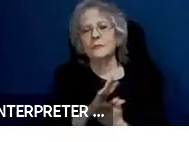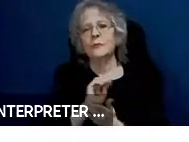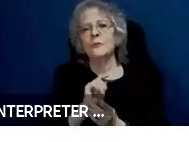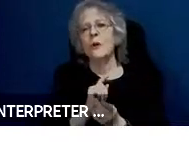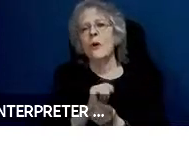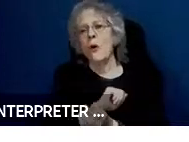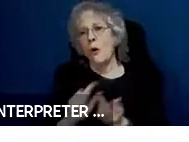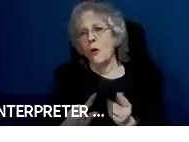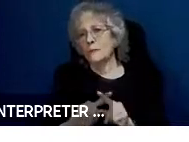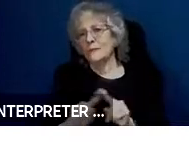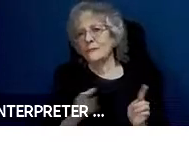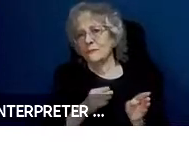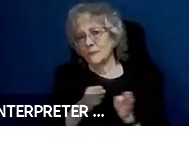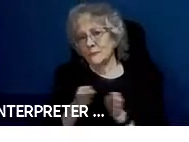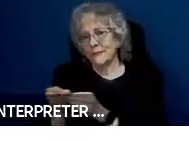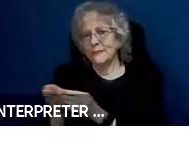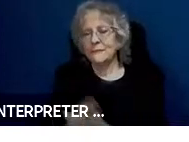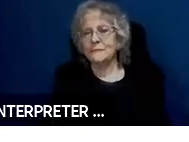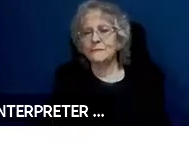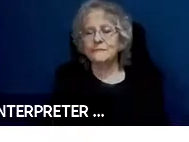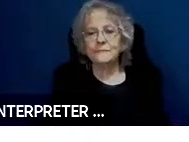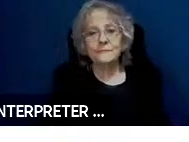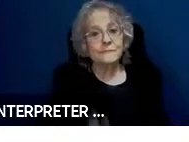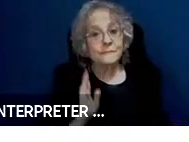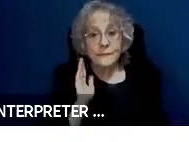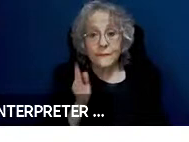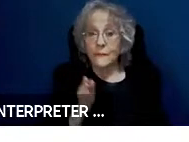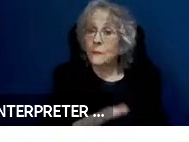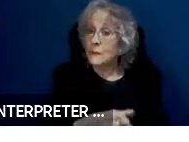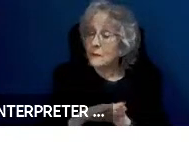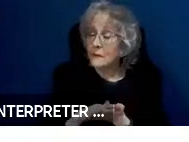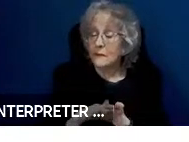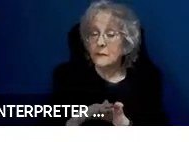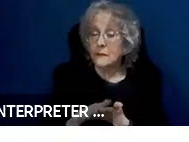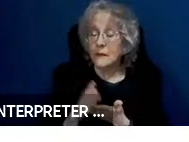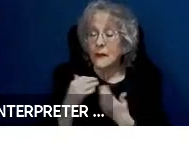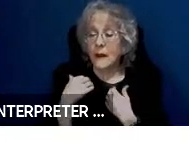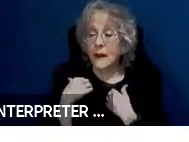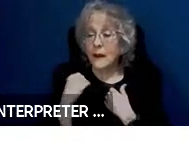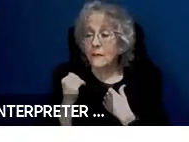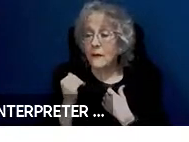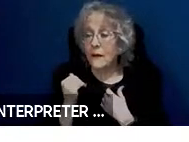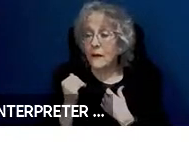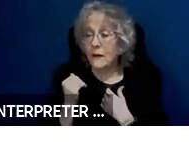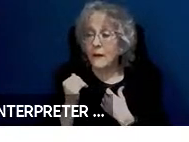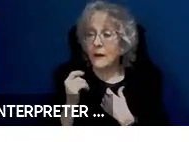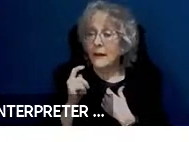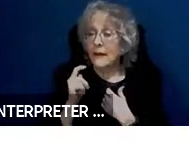It might be nice to have tips that we provide to the